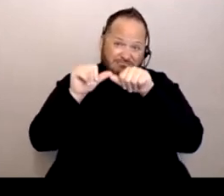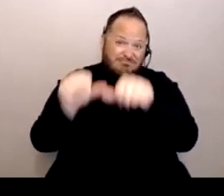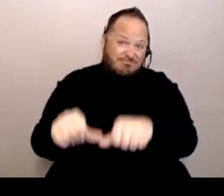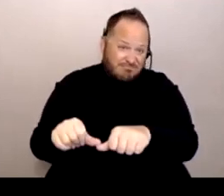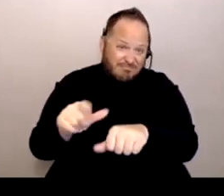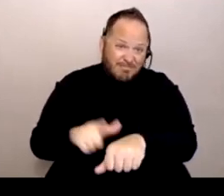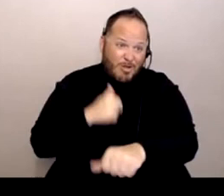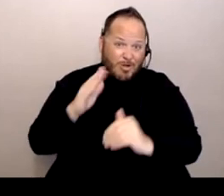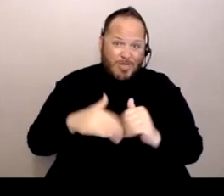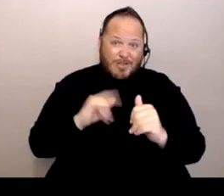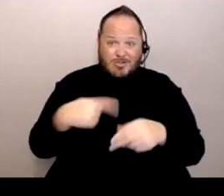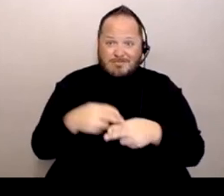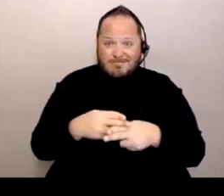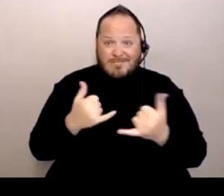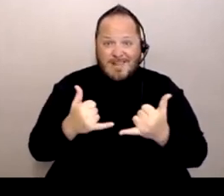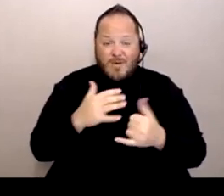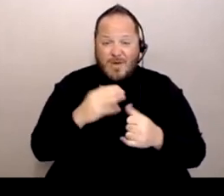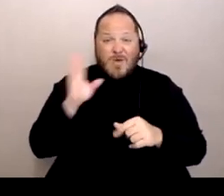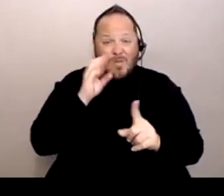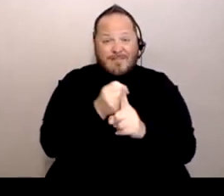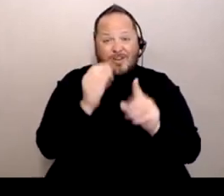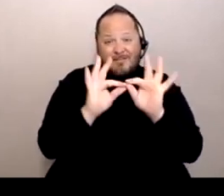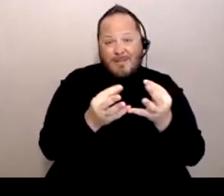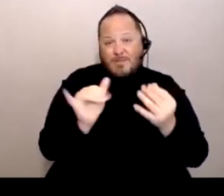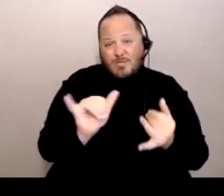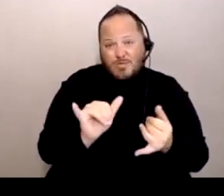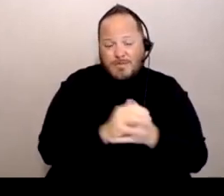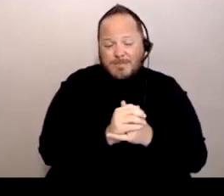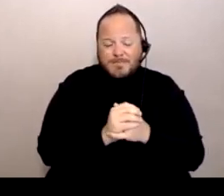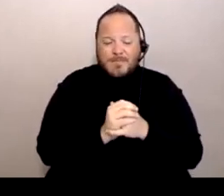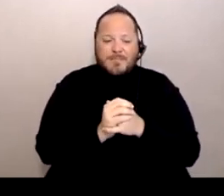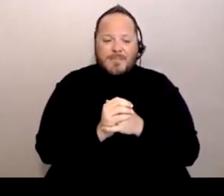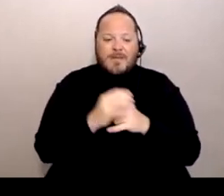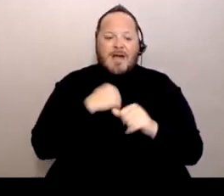and our families, you know? So like I said, I can get you some more information.